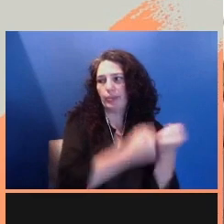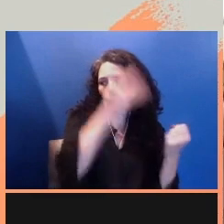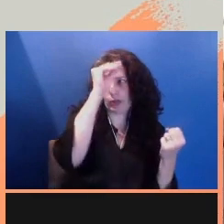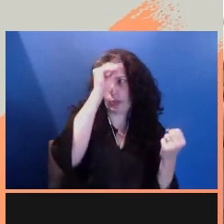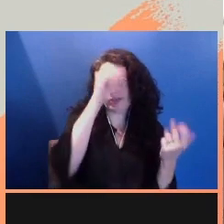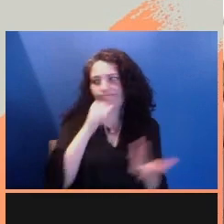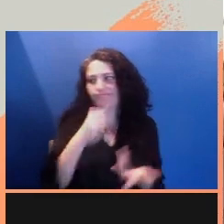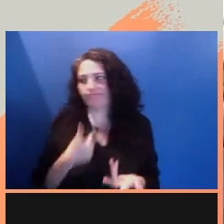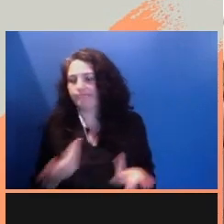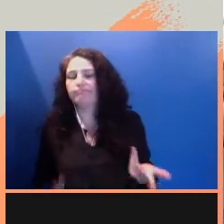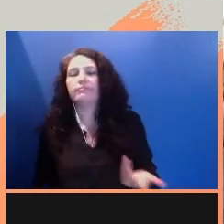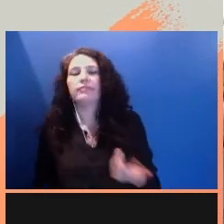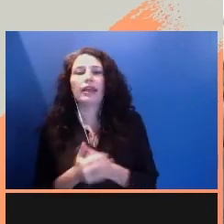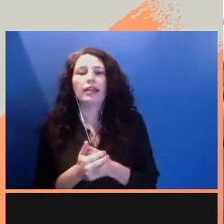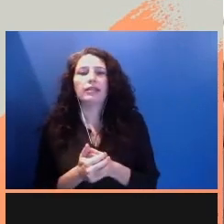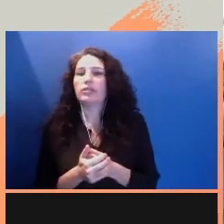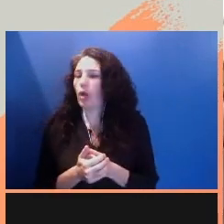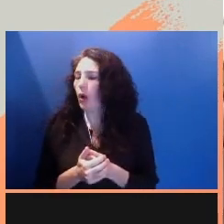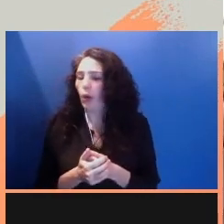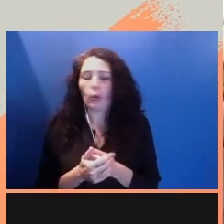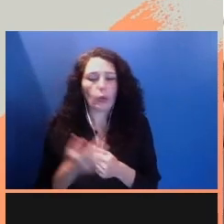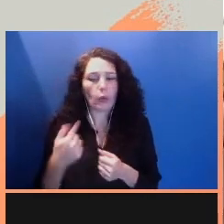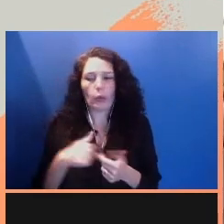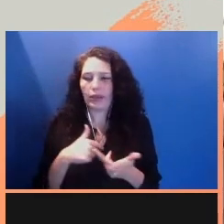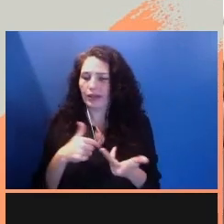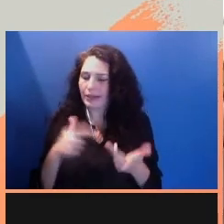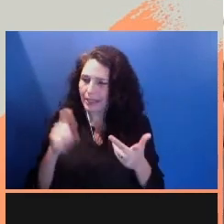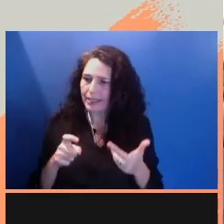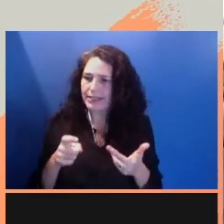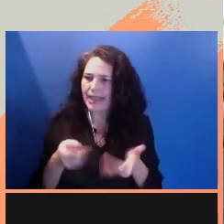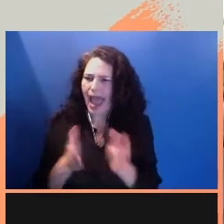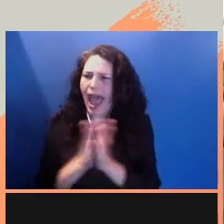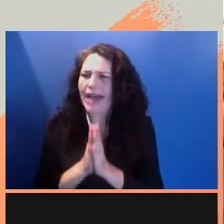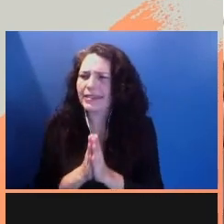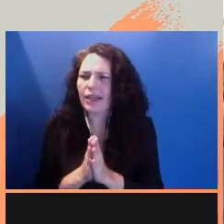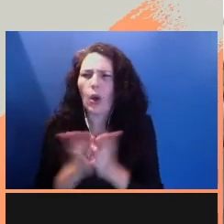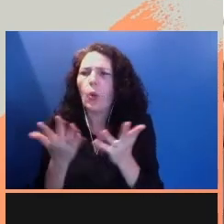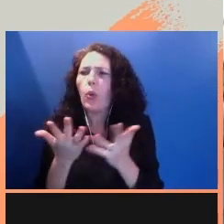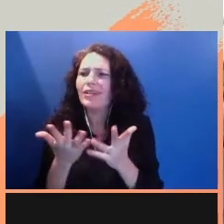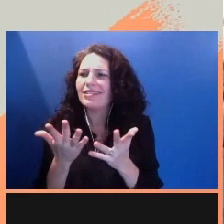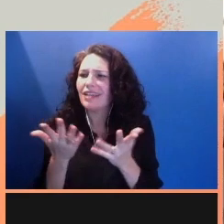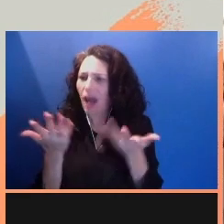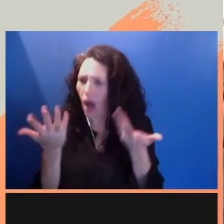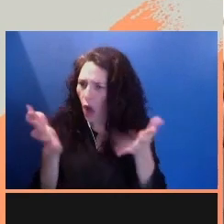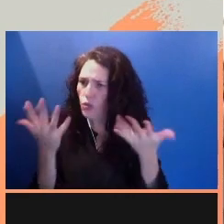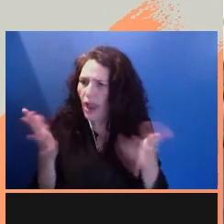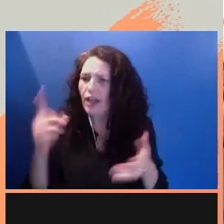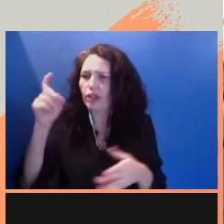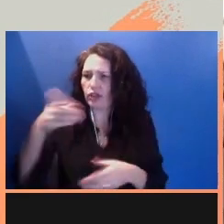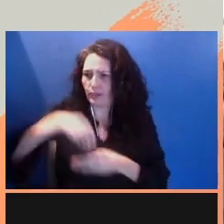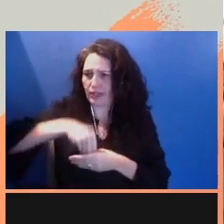We dare to ask for what should already be ours-- justice, equity, opportunity.